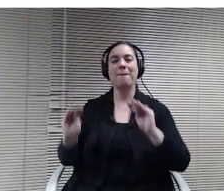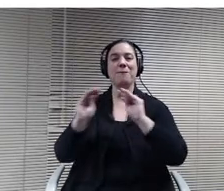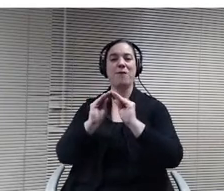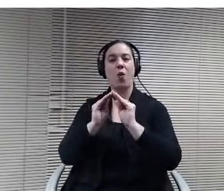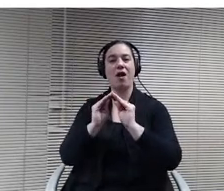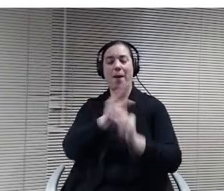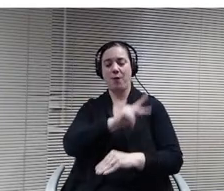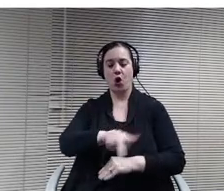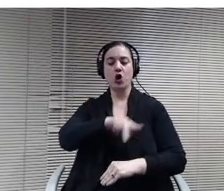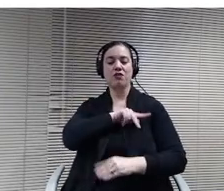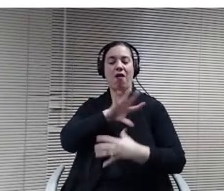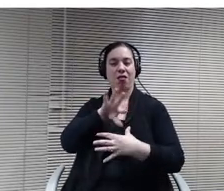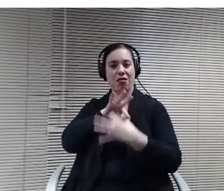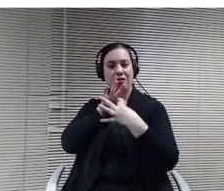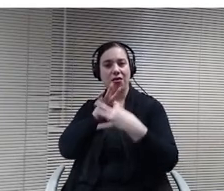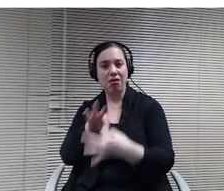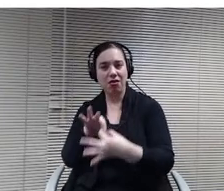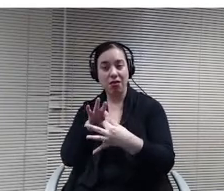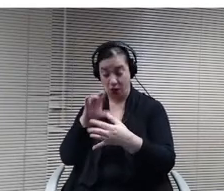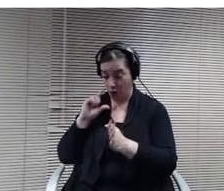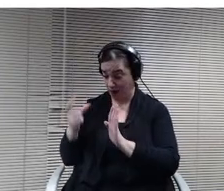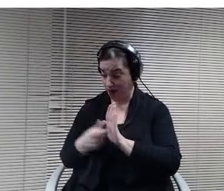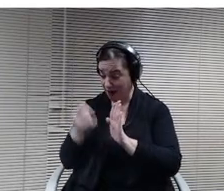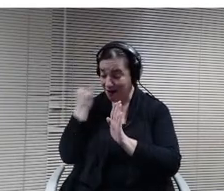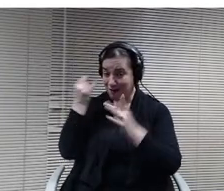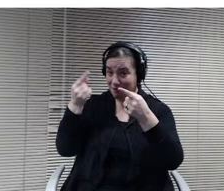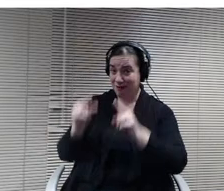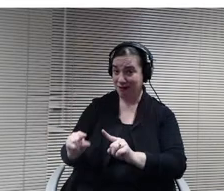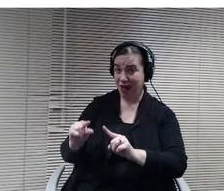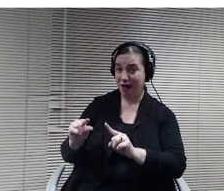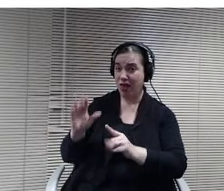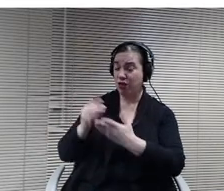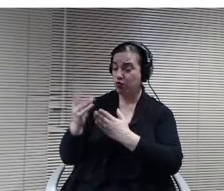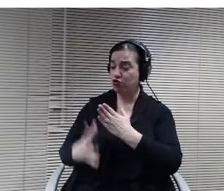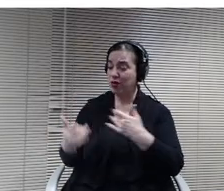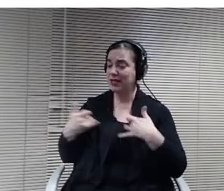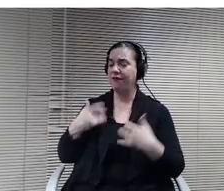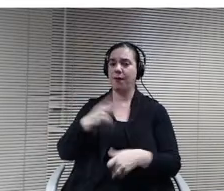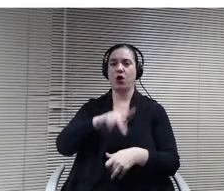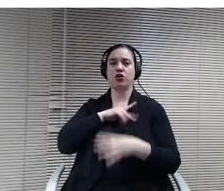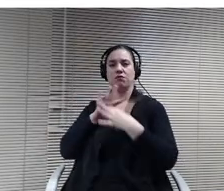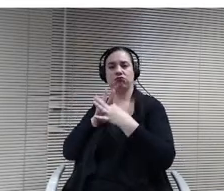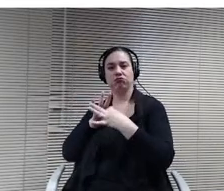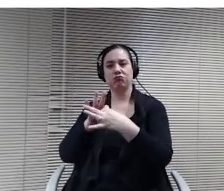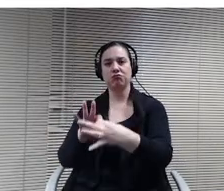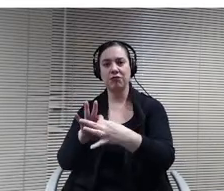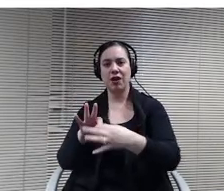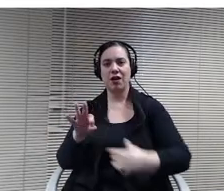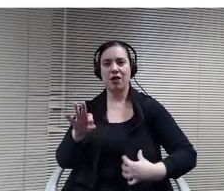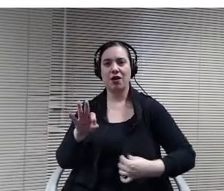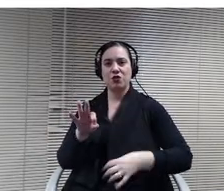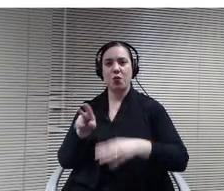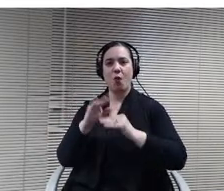recognizing that when students have a personal connection to. More than one staff member, we know they're going to feel more